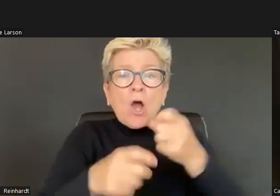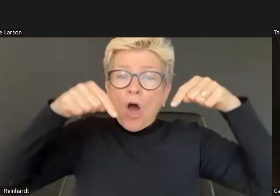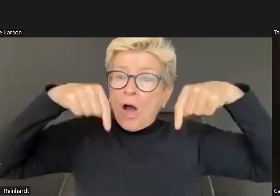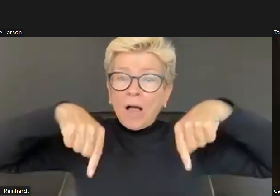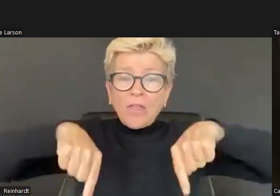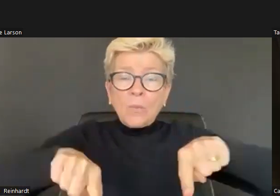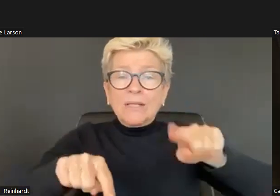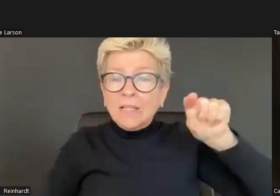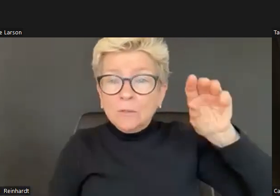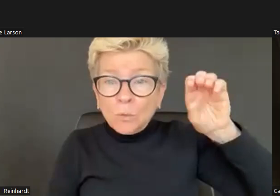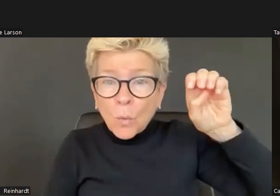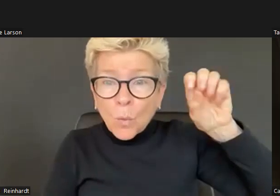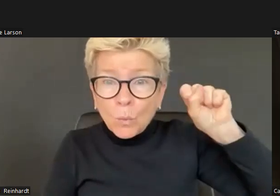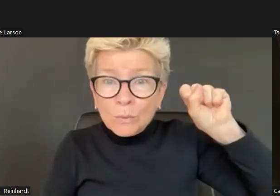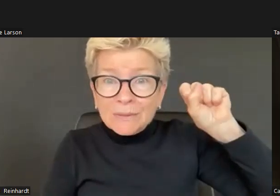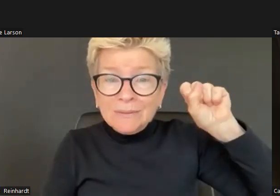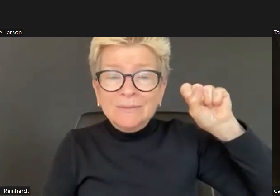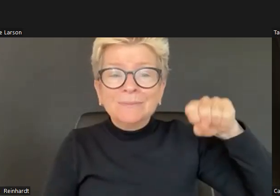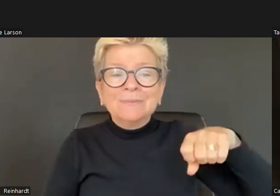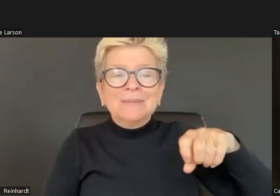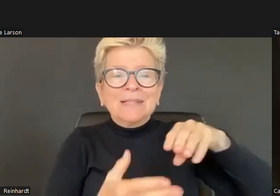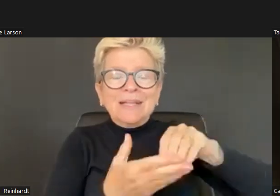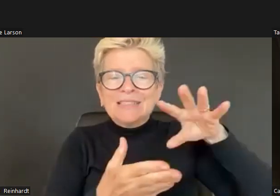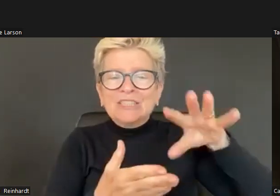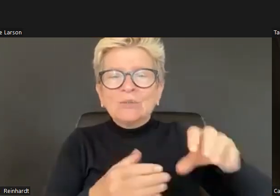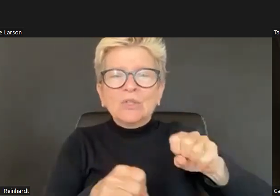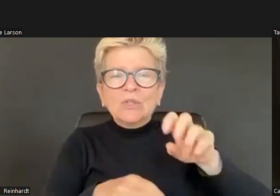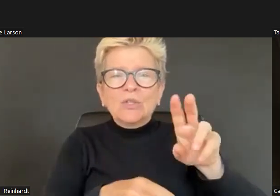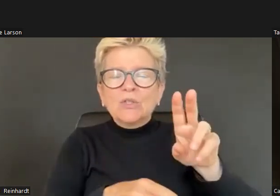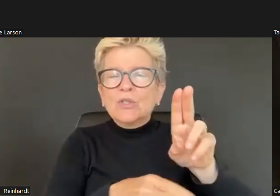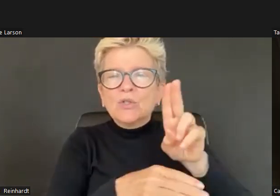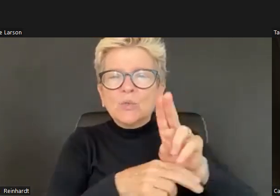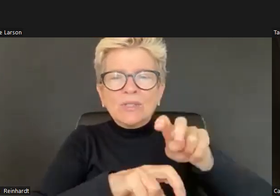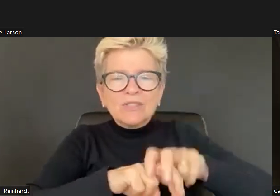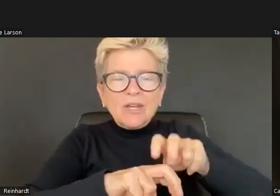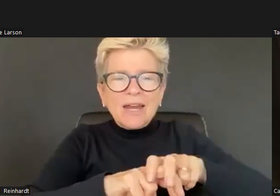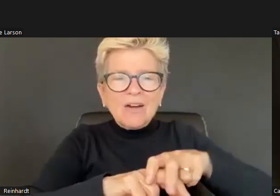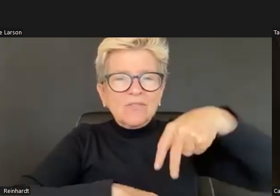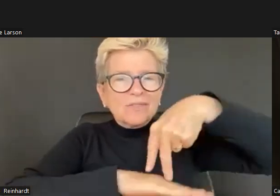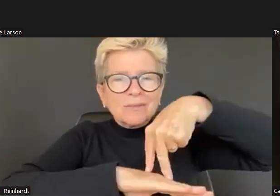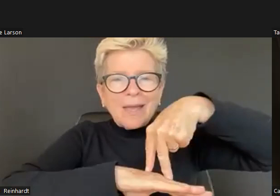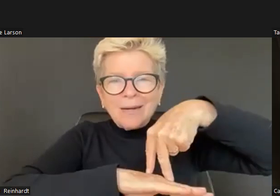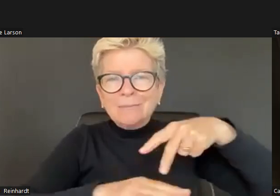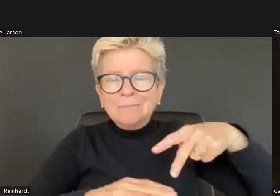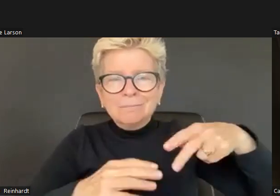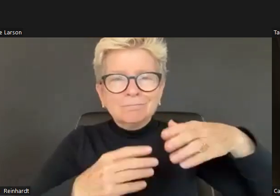But I used to start here. You can brush, you can squeeze.